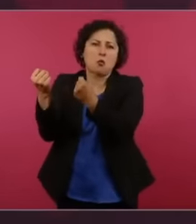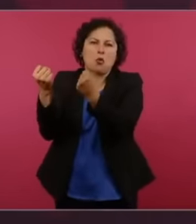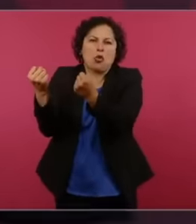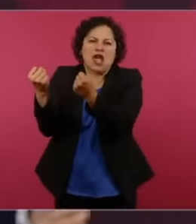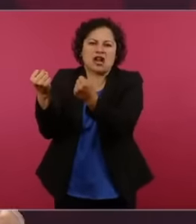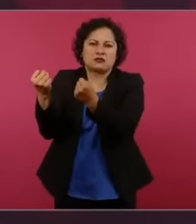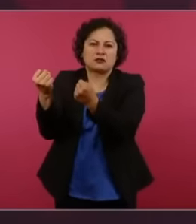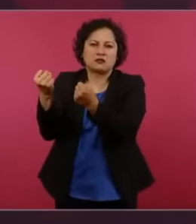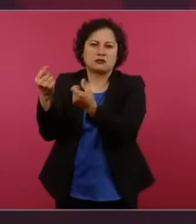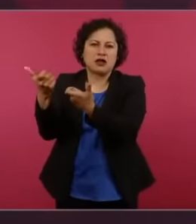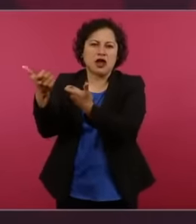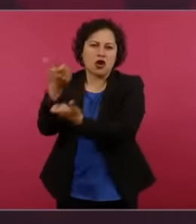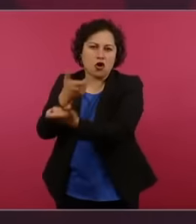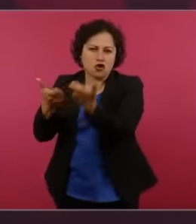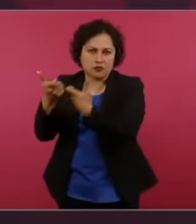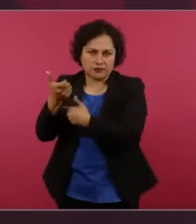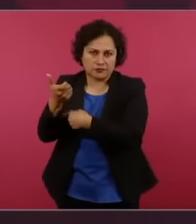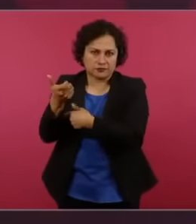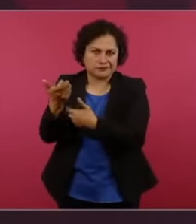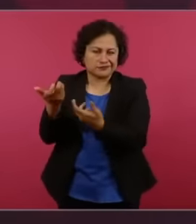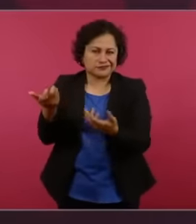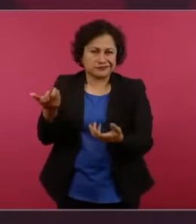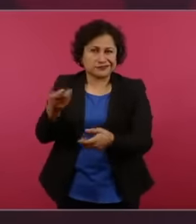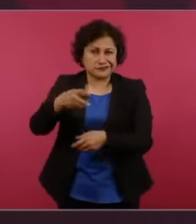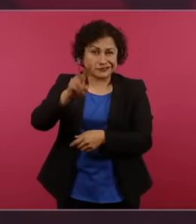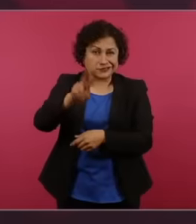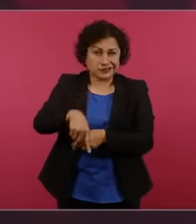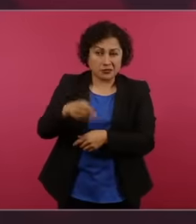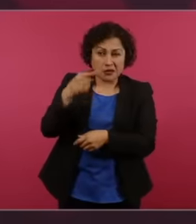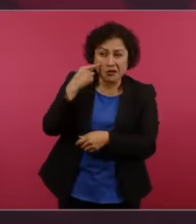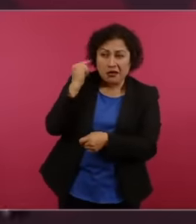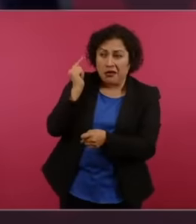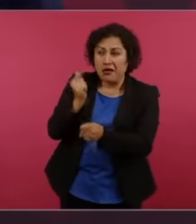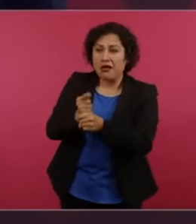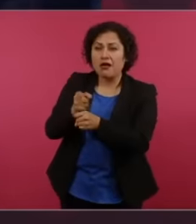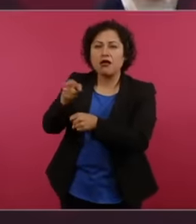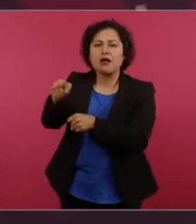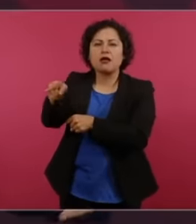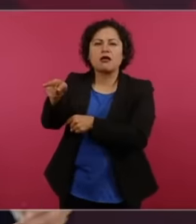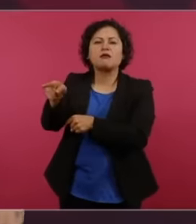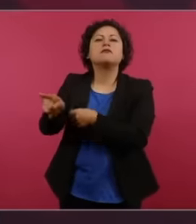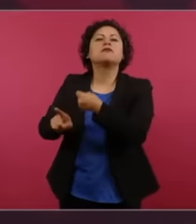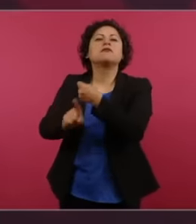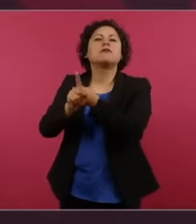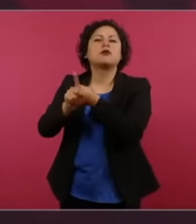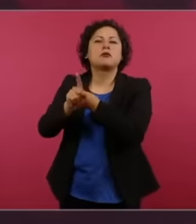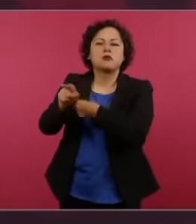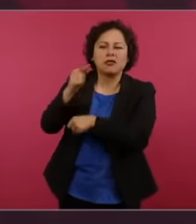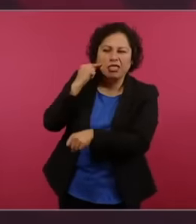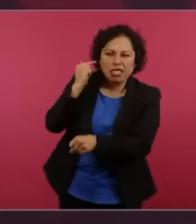that is at the Service of the money